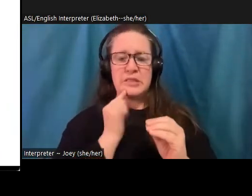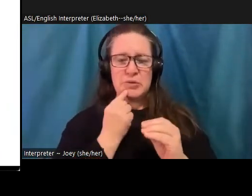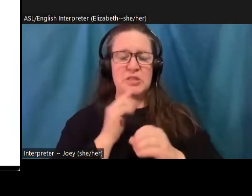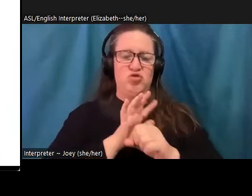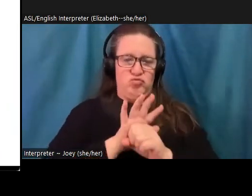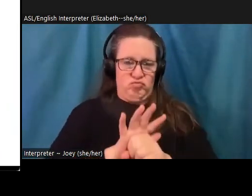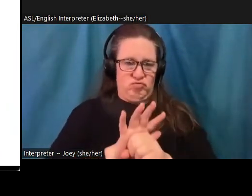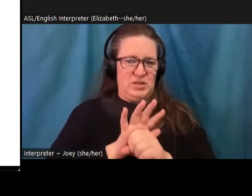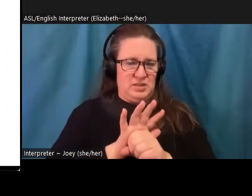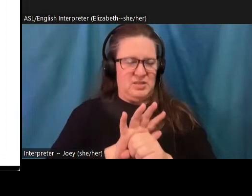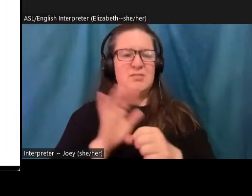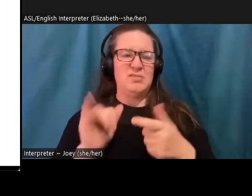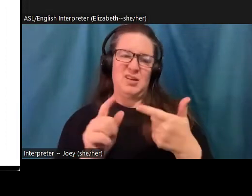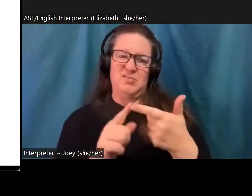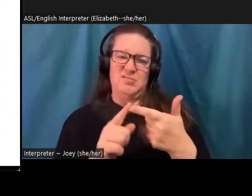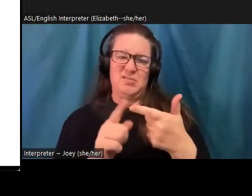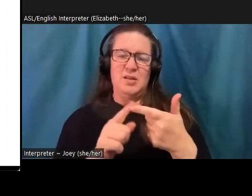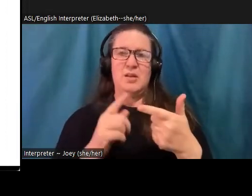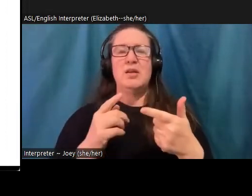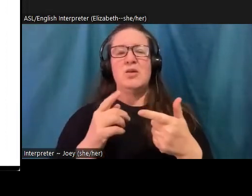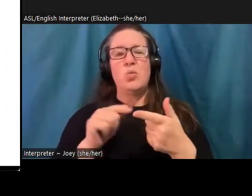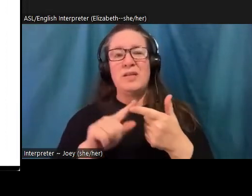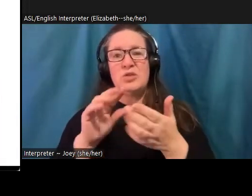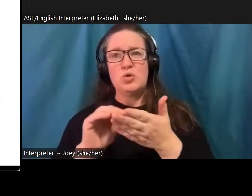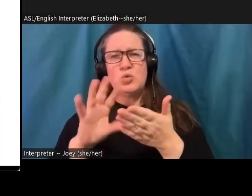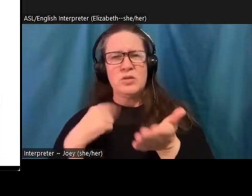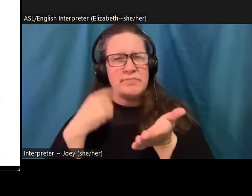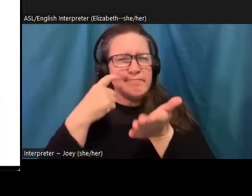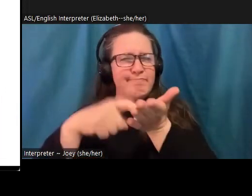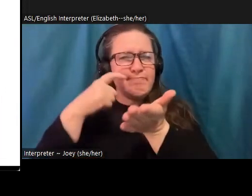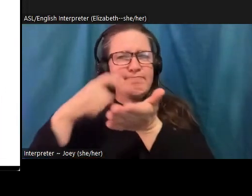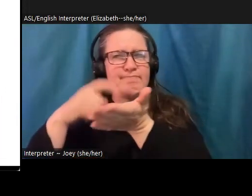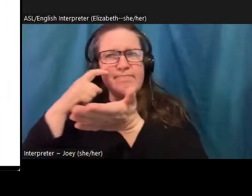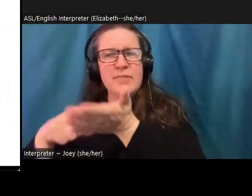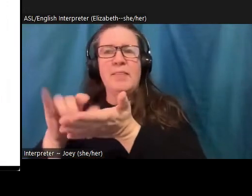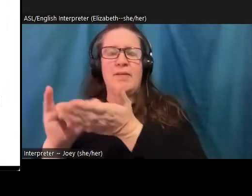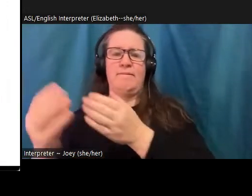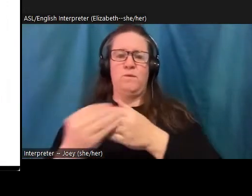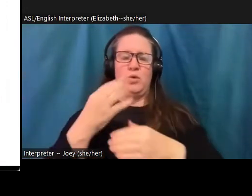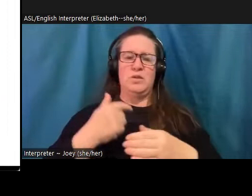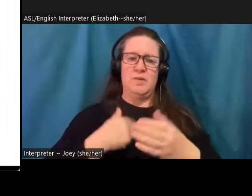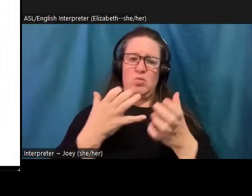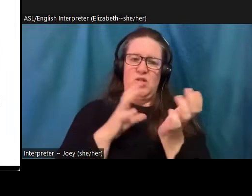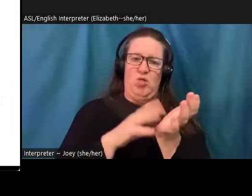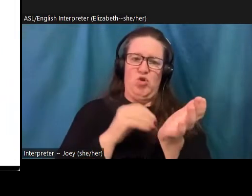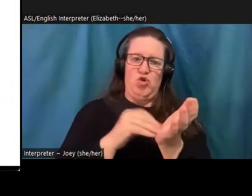was what originally motivated me to learn about this topic. And on this slide, I have quotes from the first day of one of my